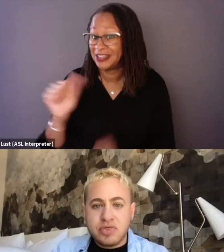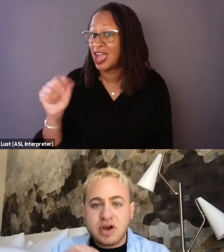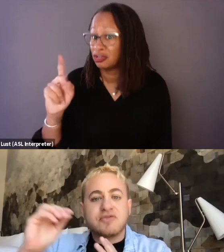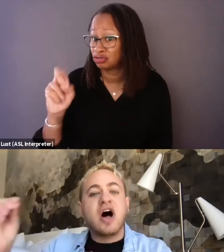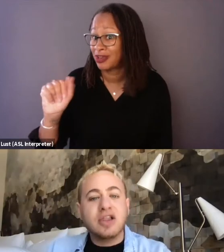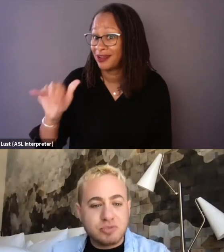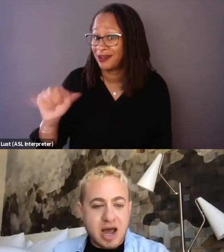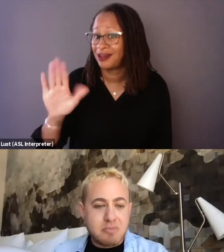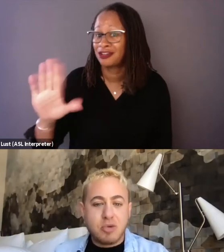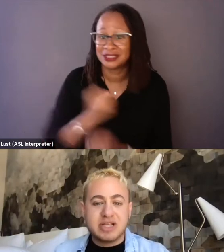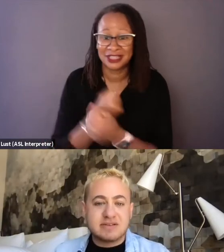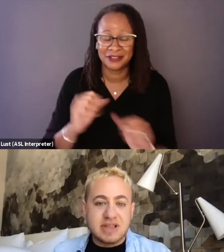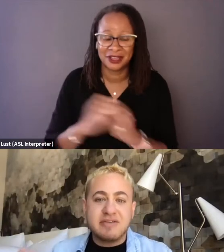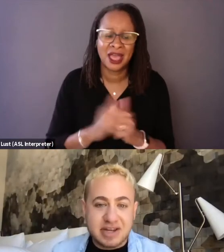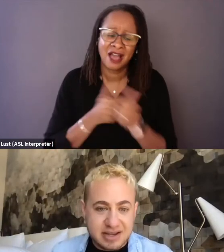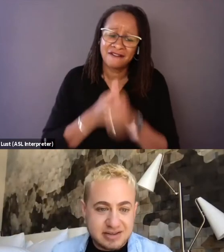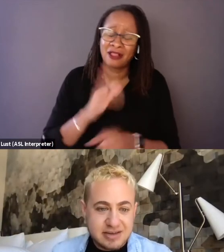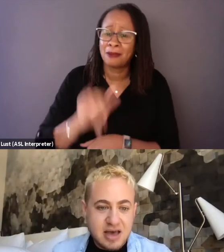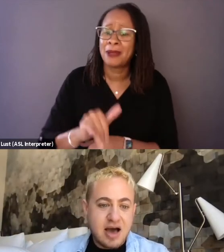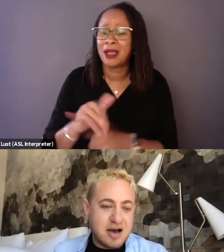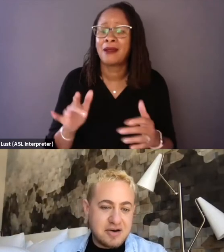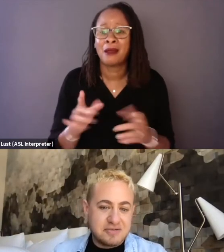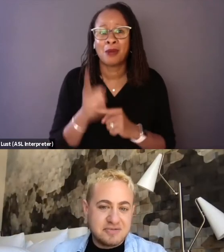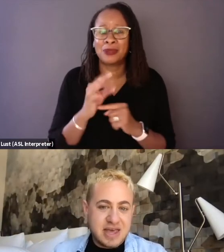they're followed by moments of levity of,